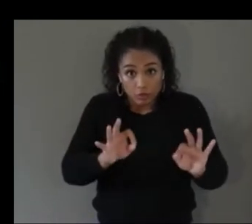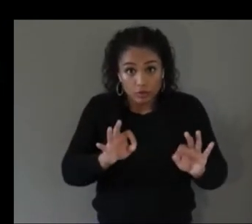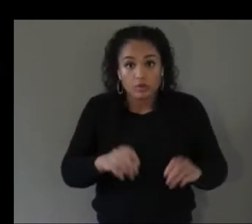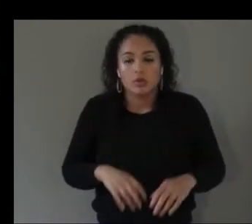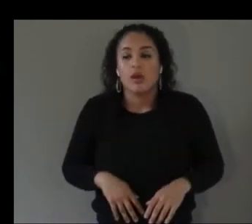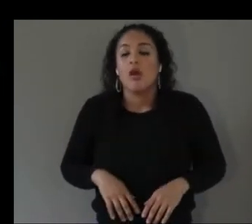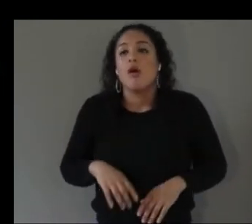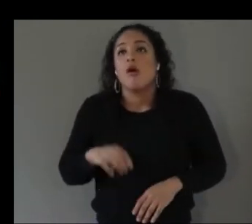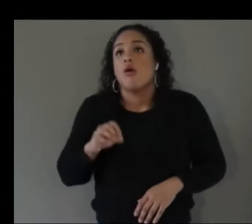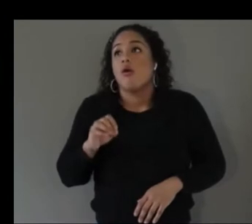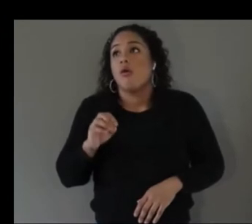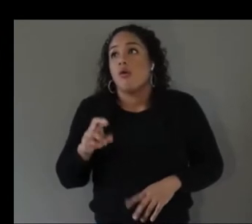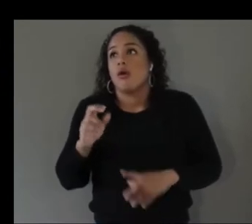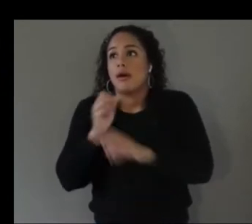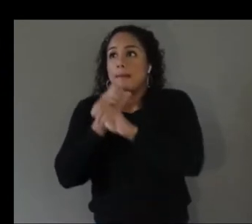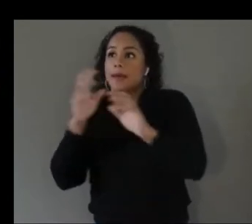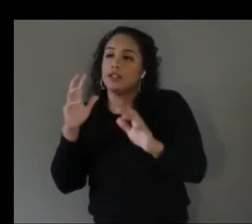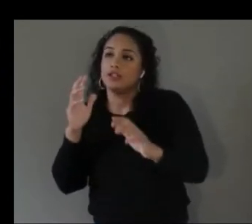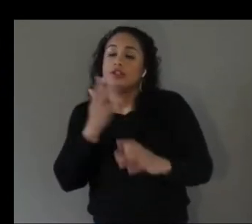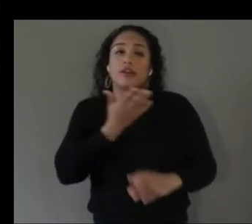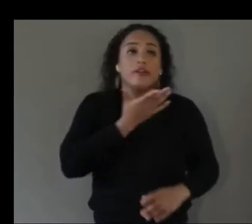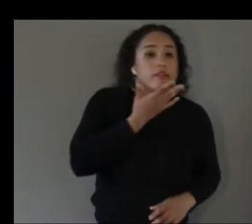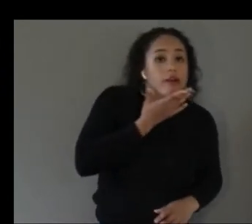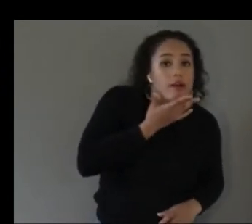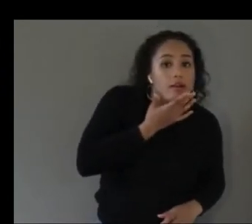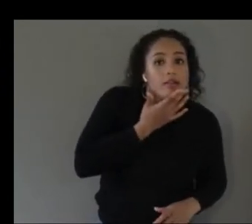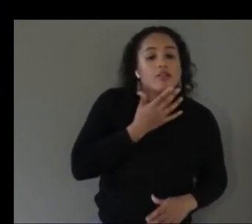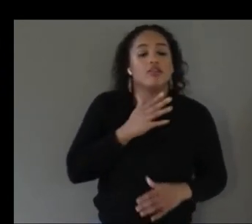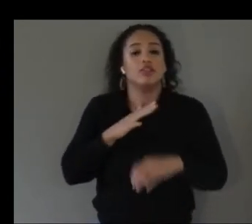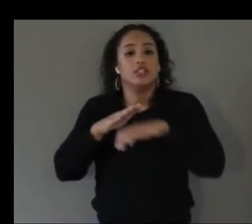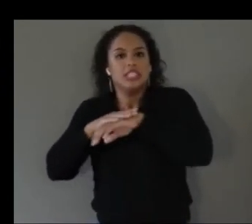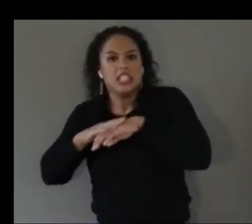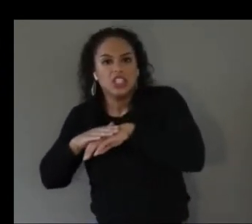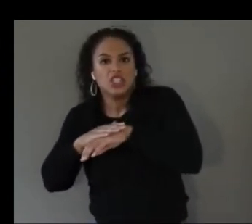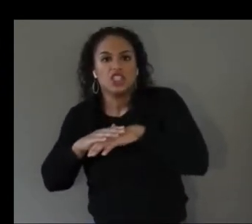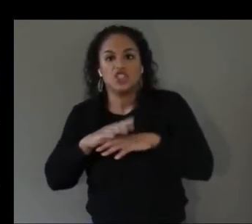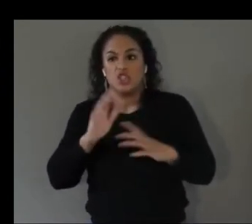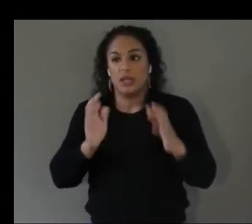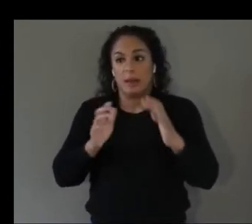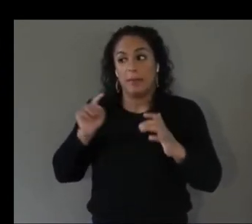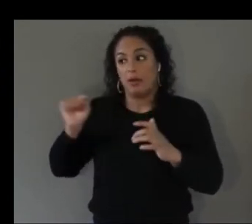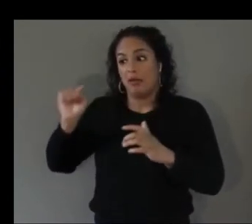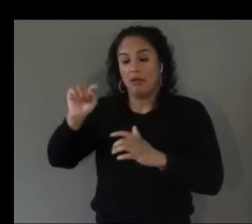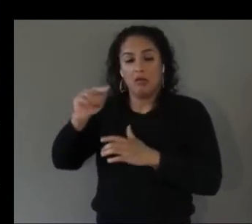color or the texture related to other objects in the room might also be important so we prototyped